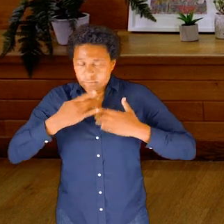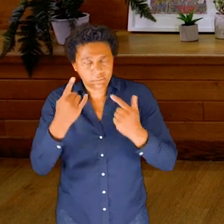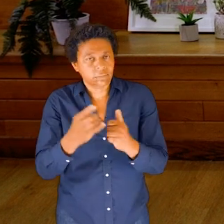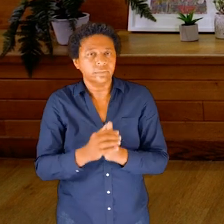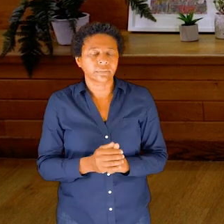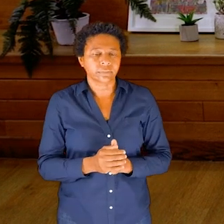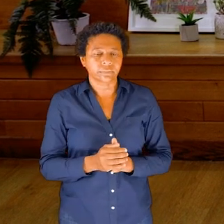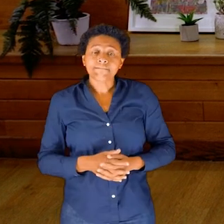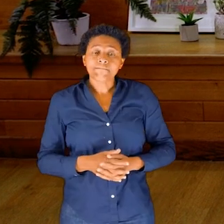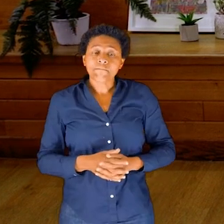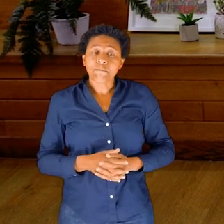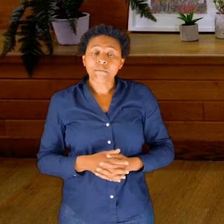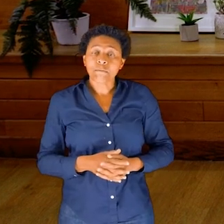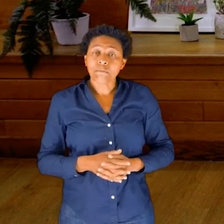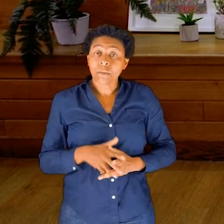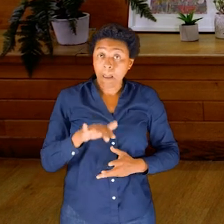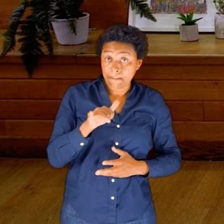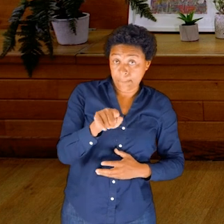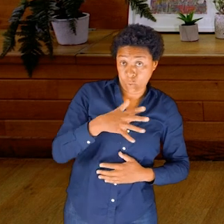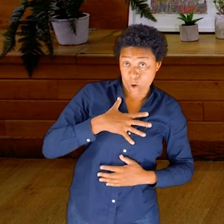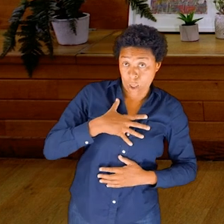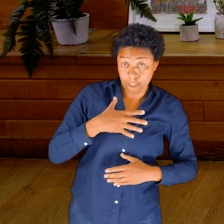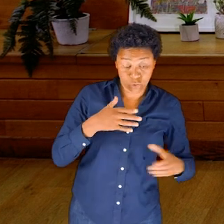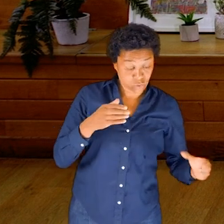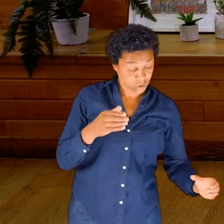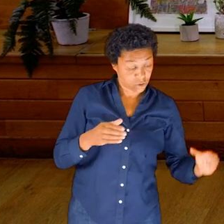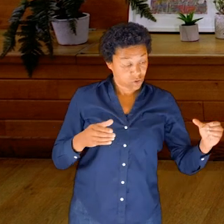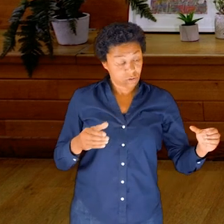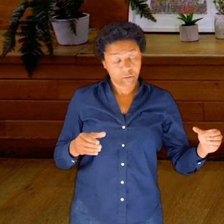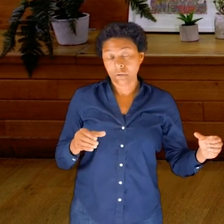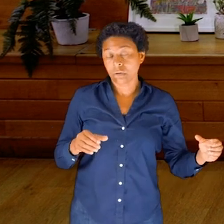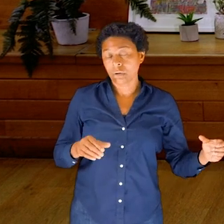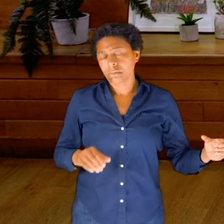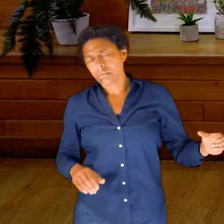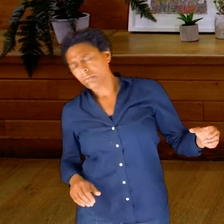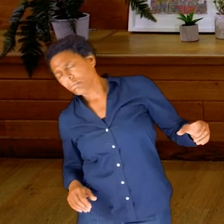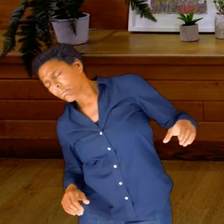Perhaps you’d like to also hold your bottle as we continue to move.